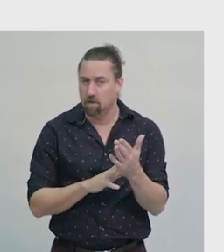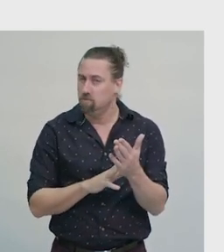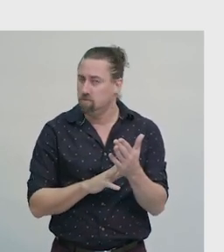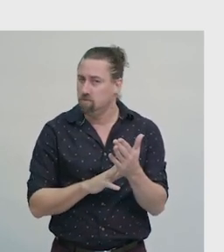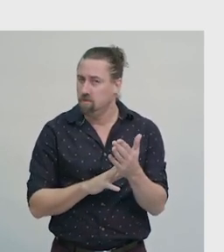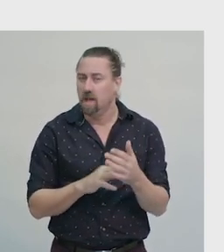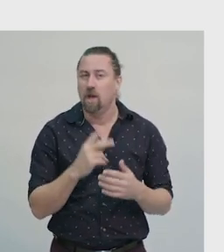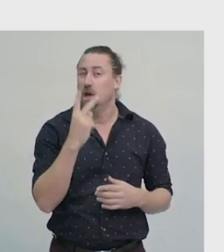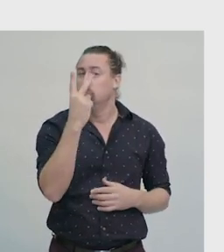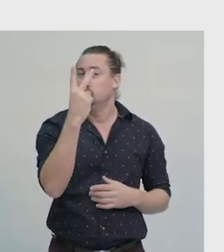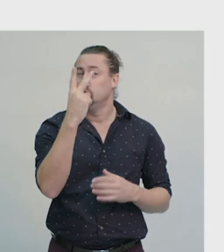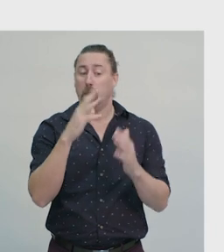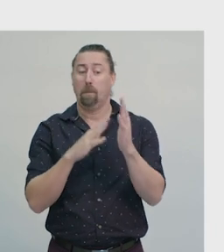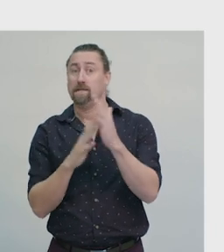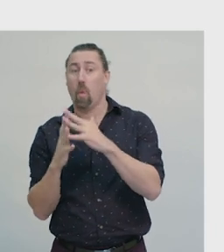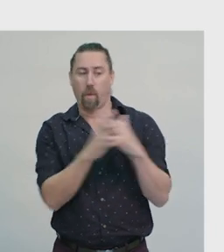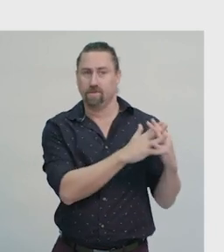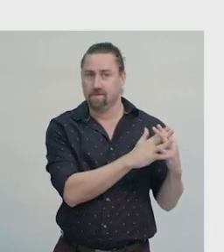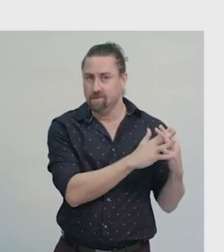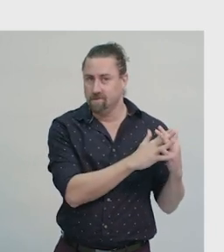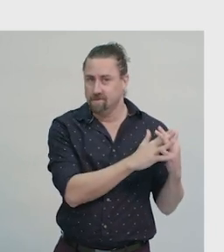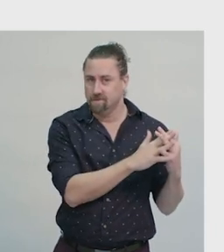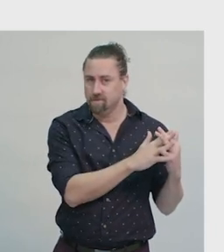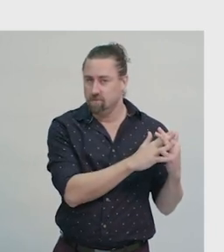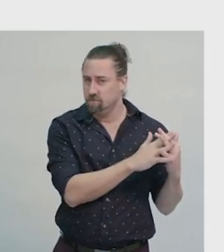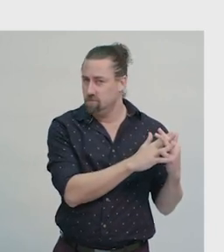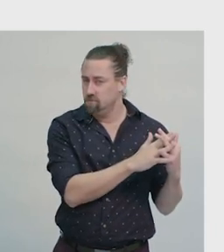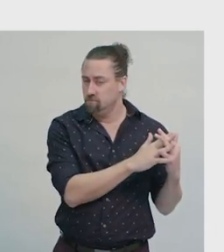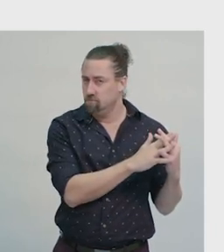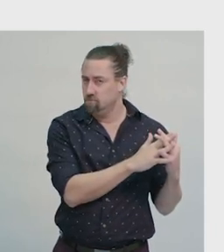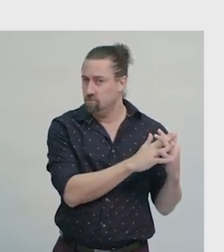Now move 2 metres west.